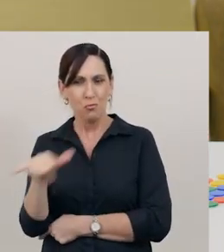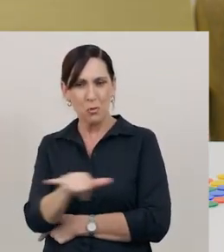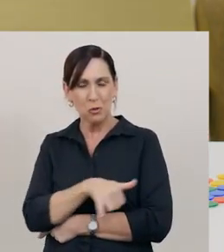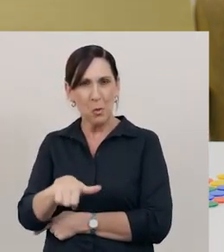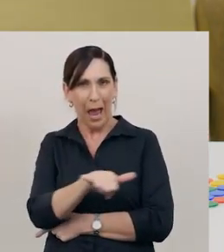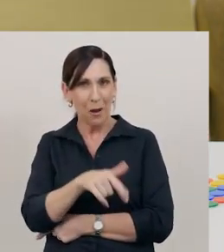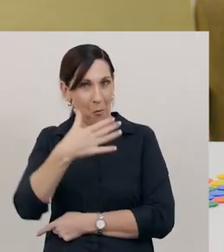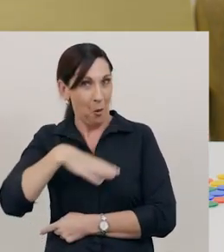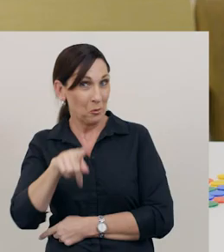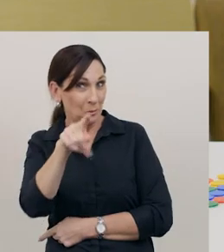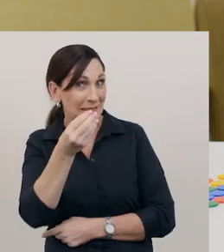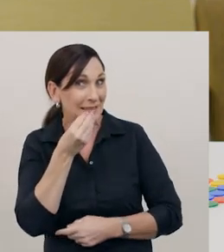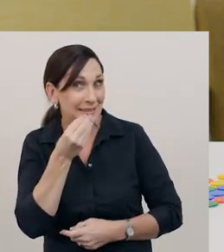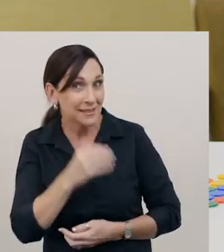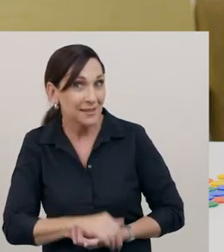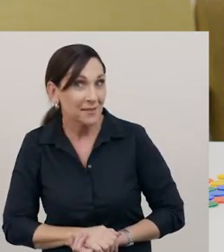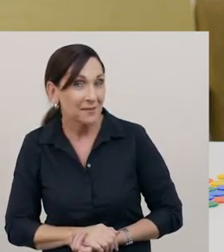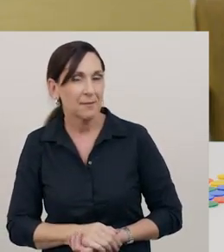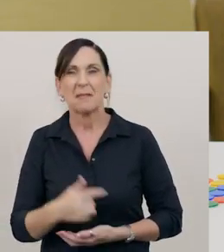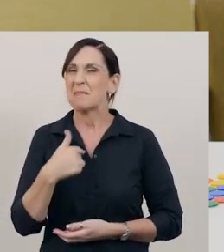I would choose one eighth.